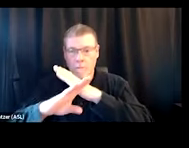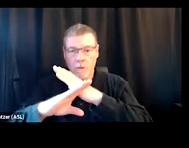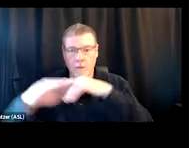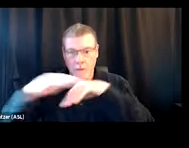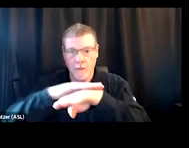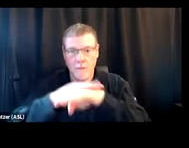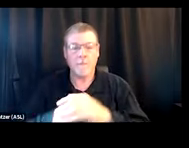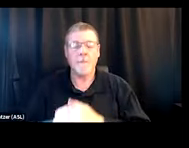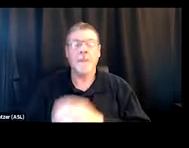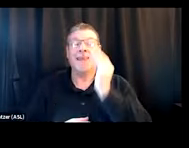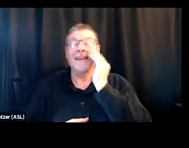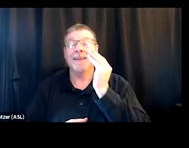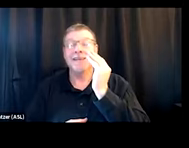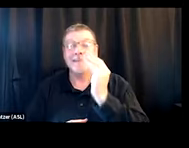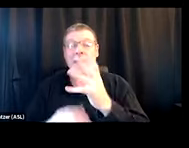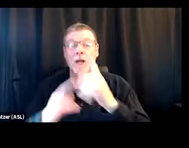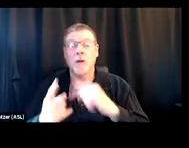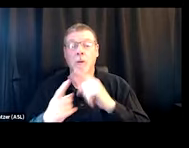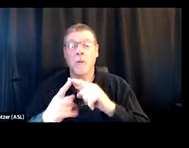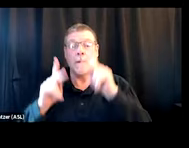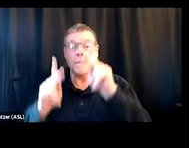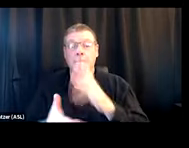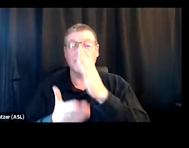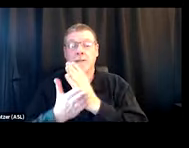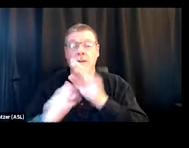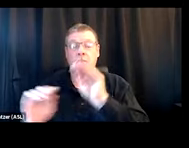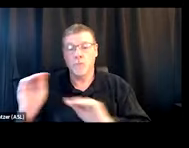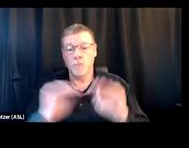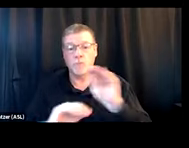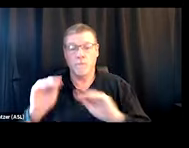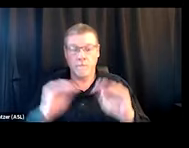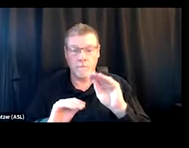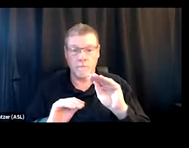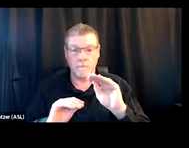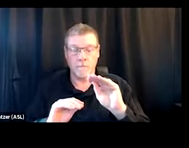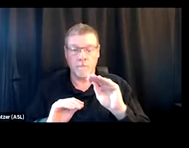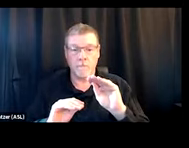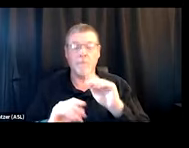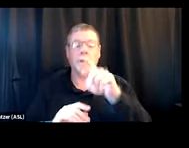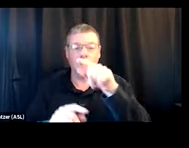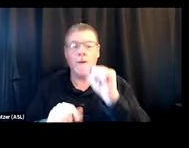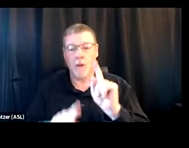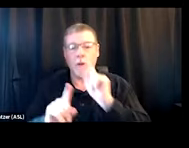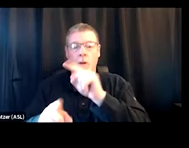It tells you when someone has, like, stopped moving for a period of time so you can go and check on that person.